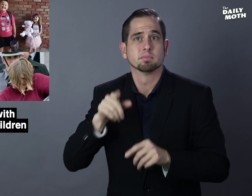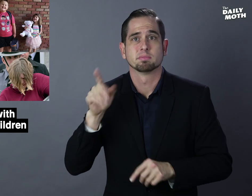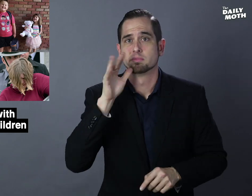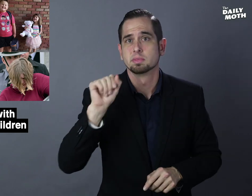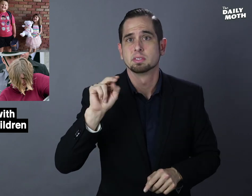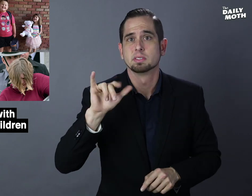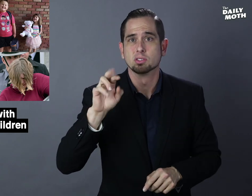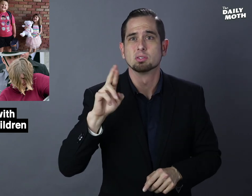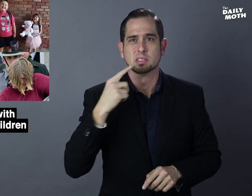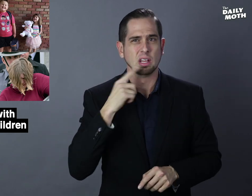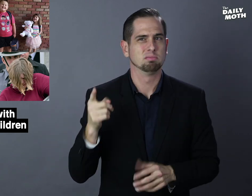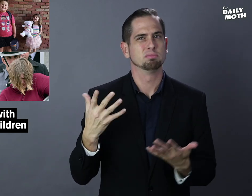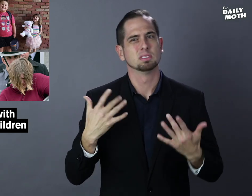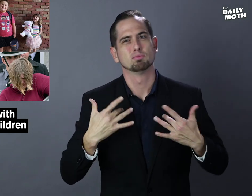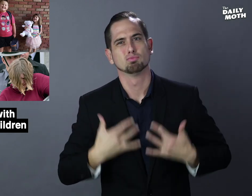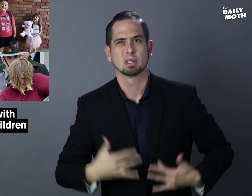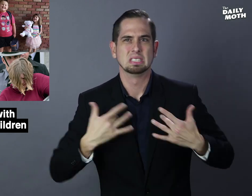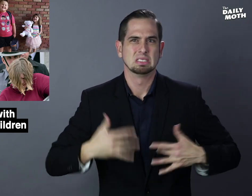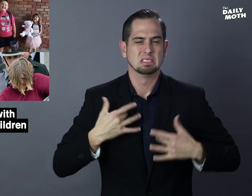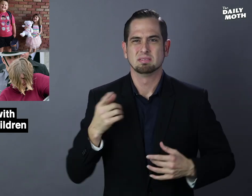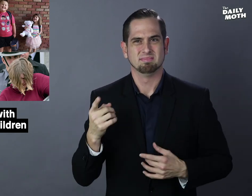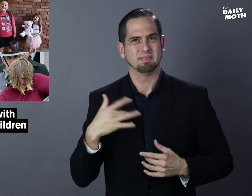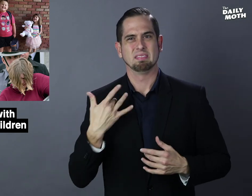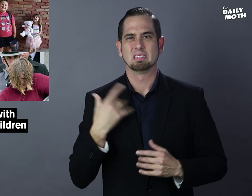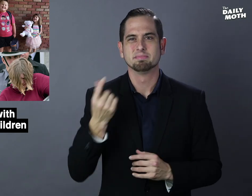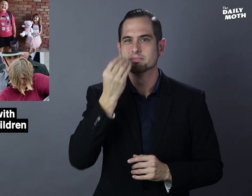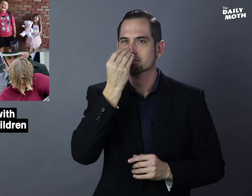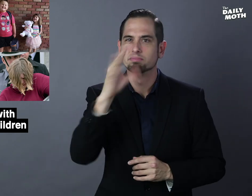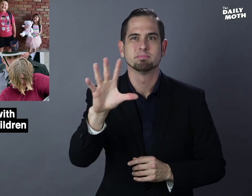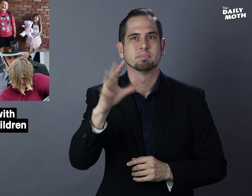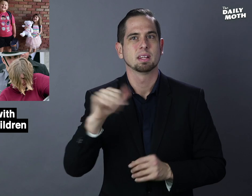Snyder said she was depressed and didn't care anymore